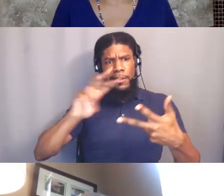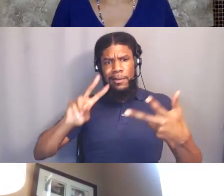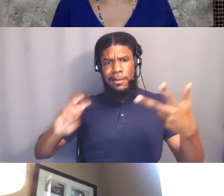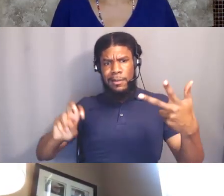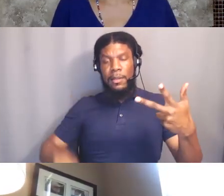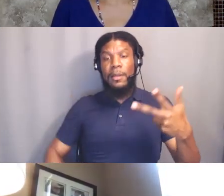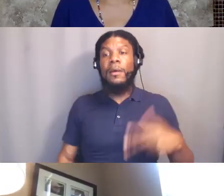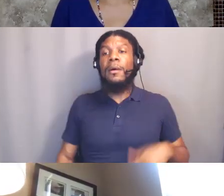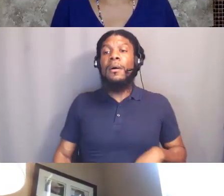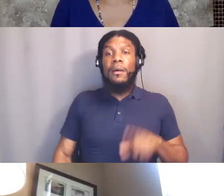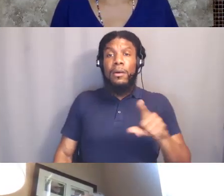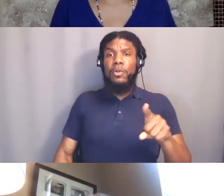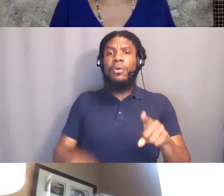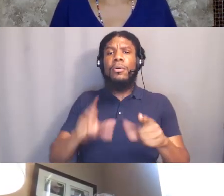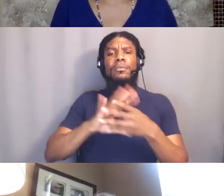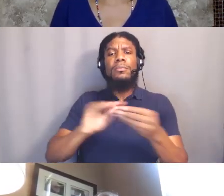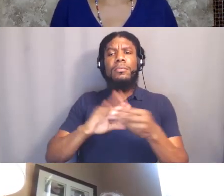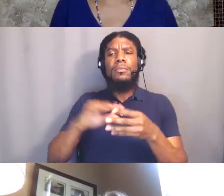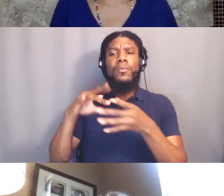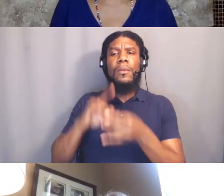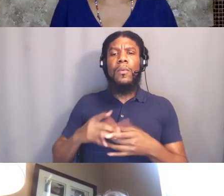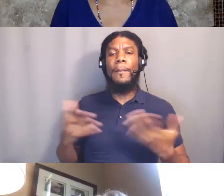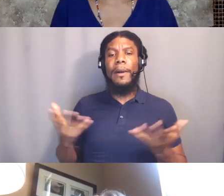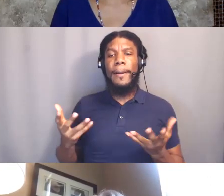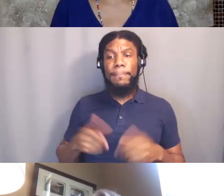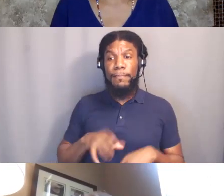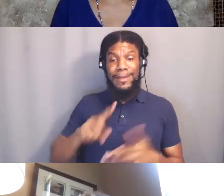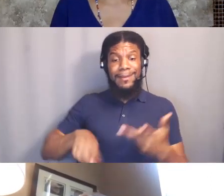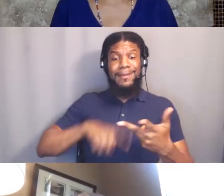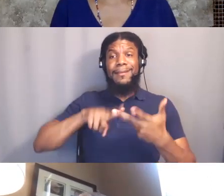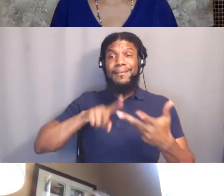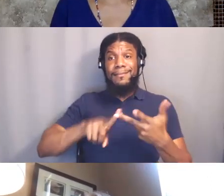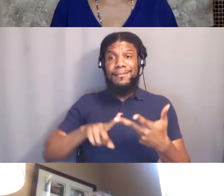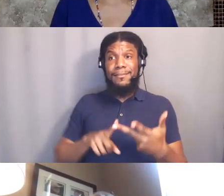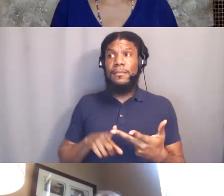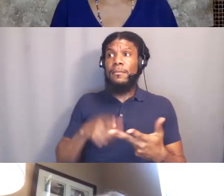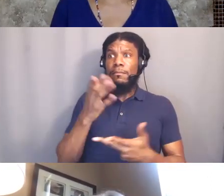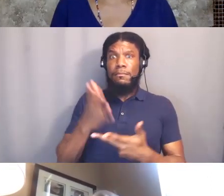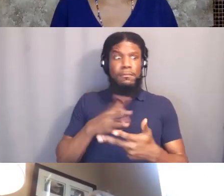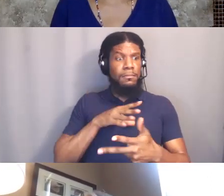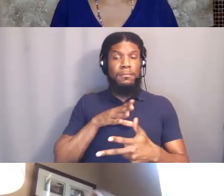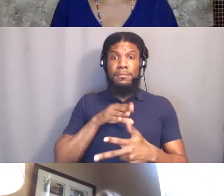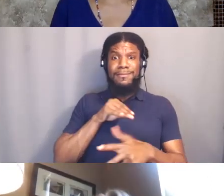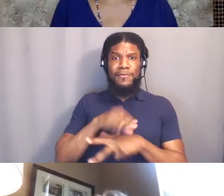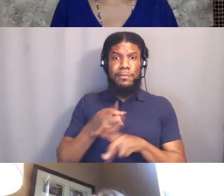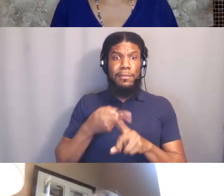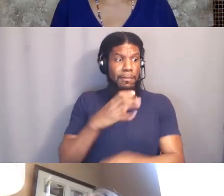about part of that is the influence some of the power of the kids comes as you're saying from the prestige